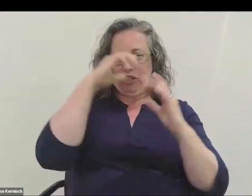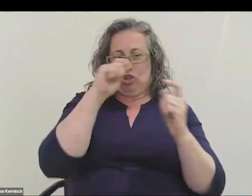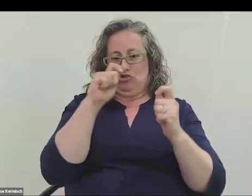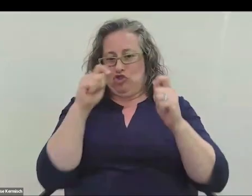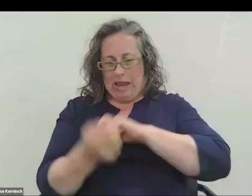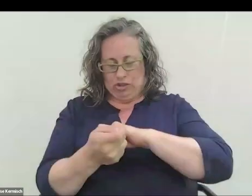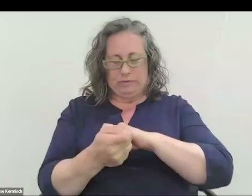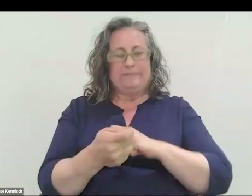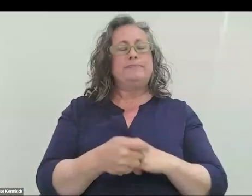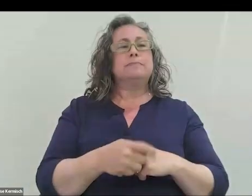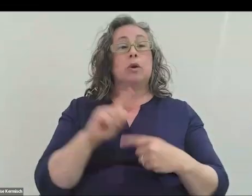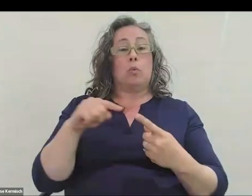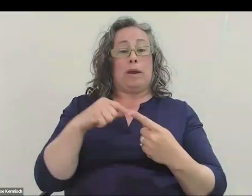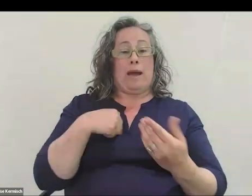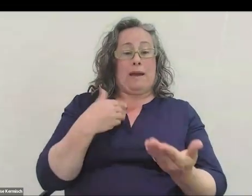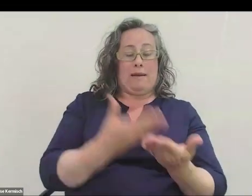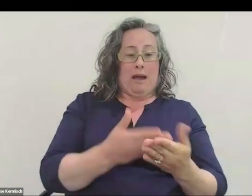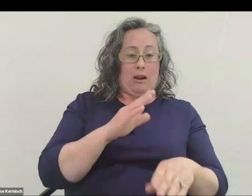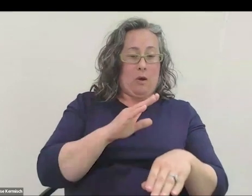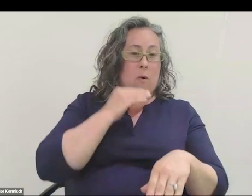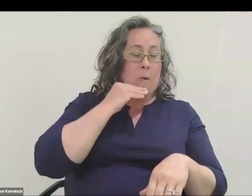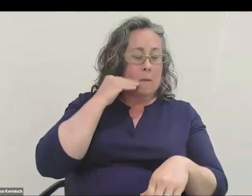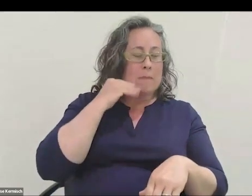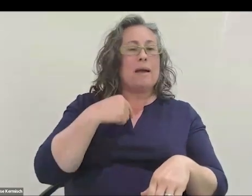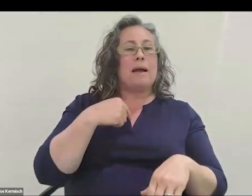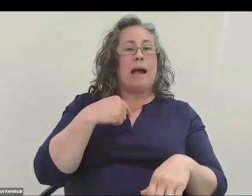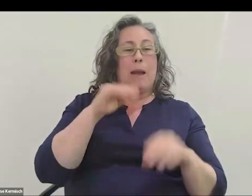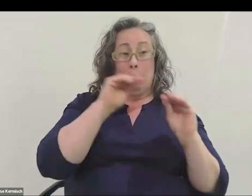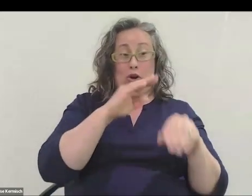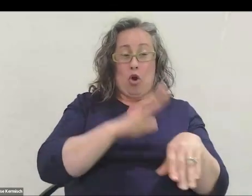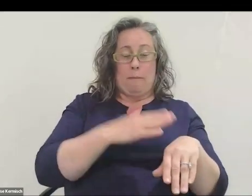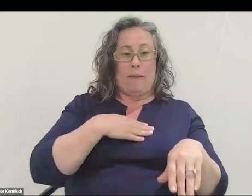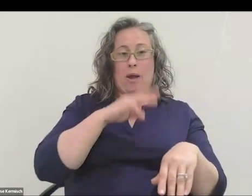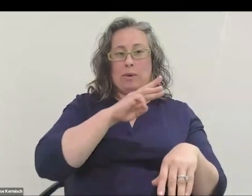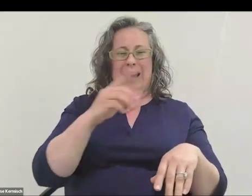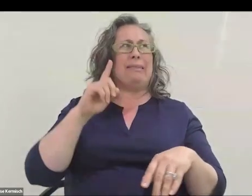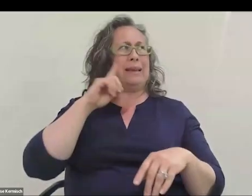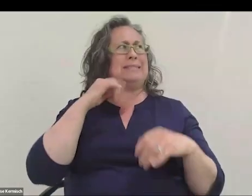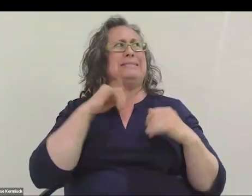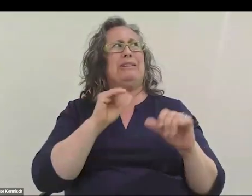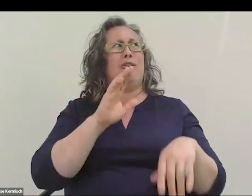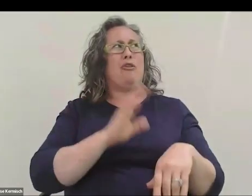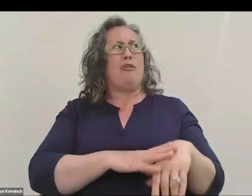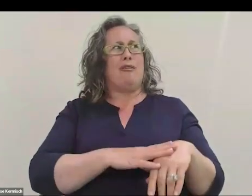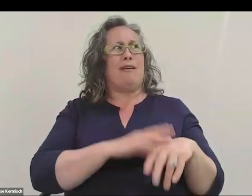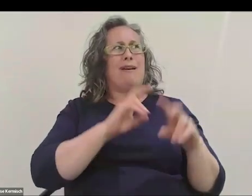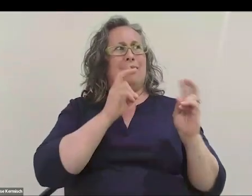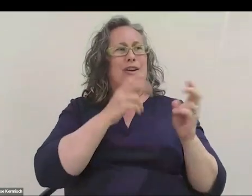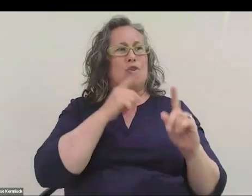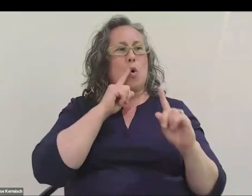Actually, when I got home, I put that on my website and I think it's still actually up in the title of my website, like, "That's my goal in life, to make space travel as easy